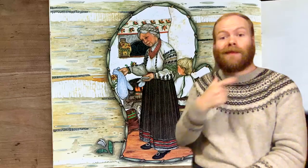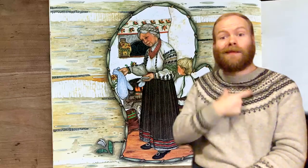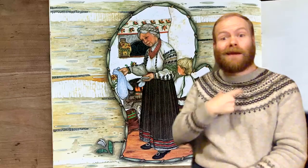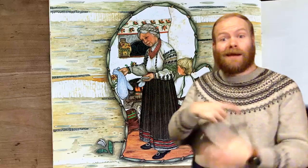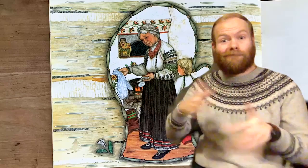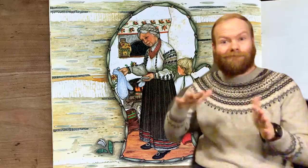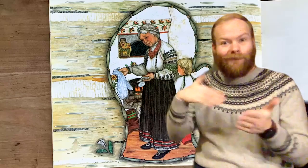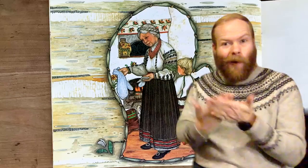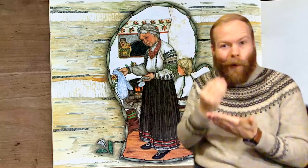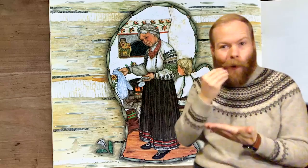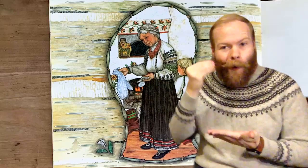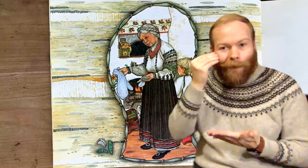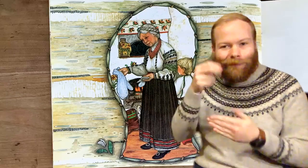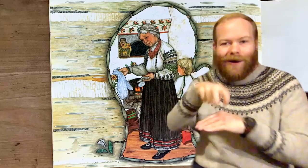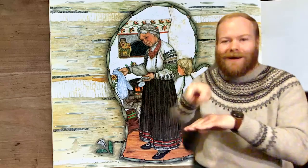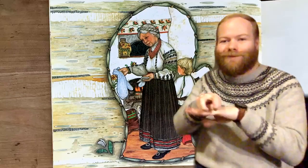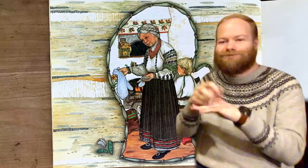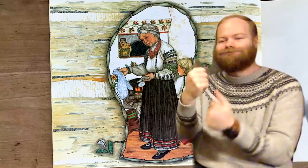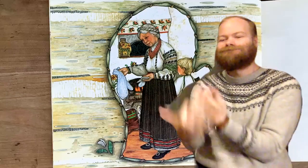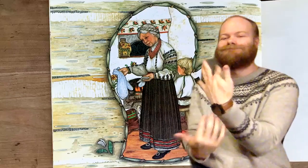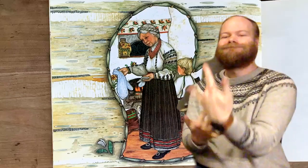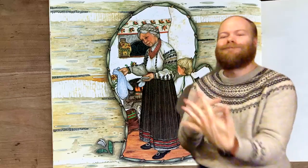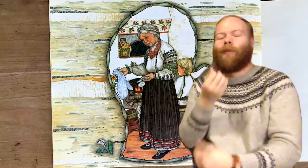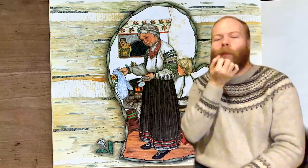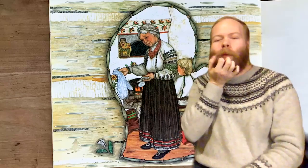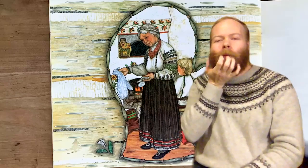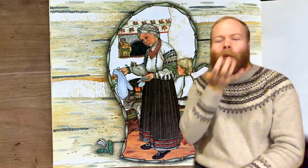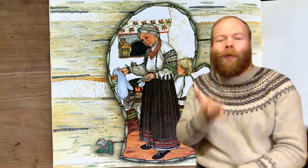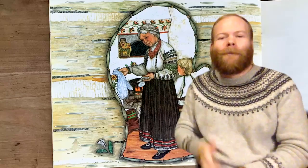Nicki is back home, in front of a warm and cozy fire.